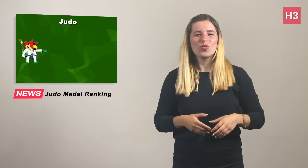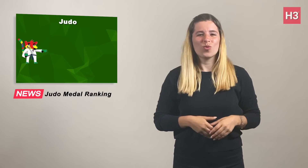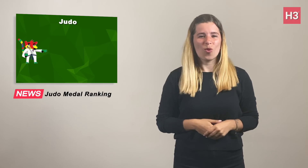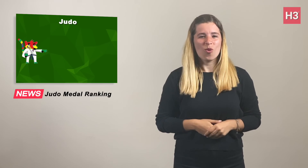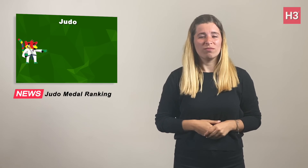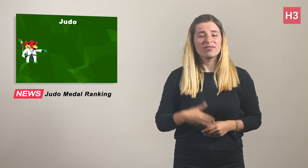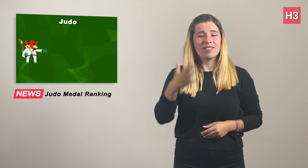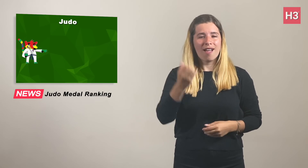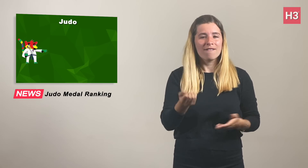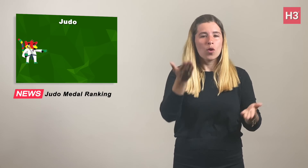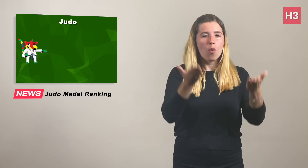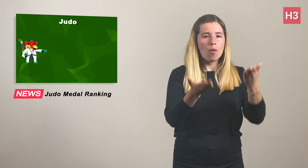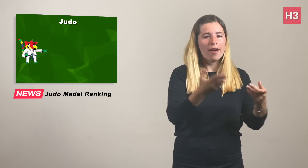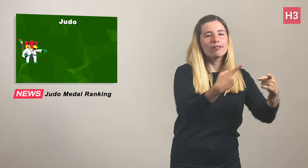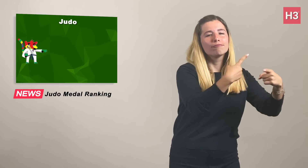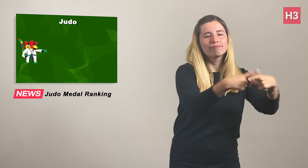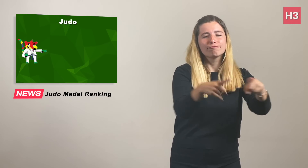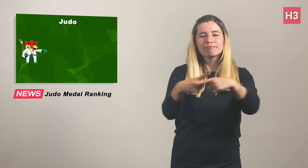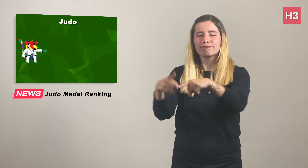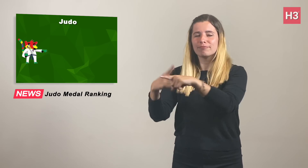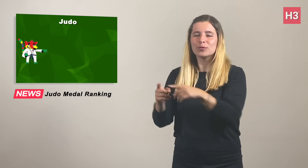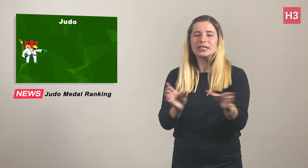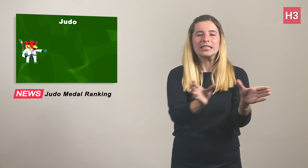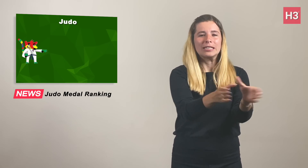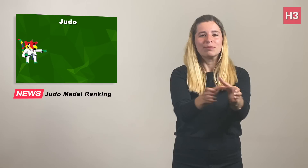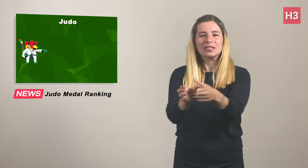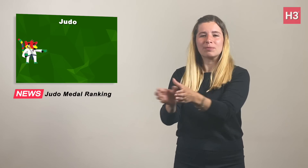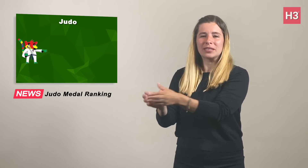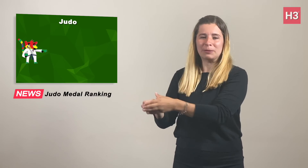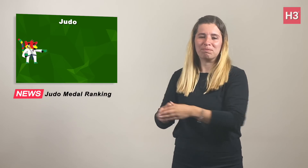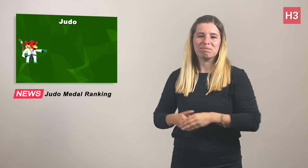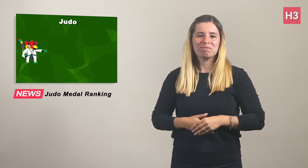covering the remaining weight categories and teams.